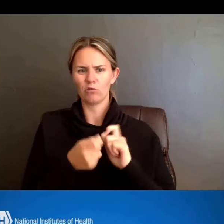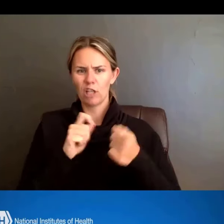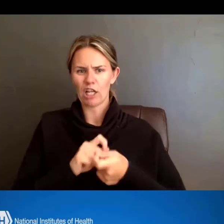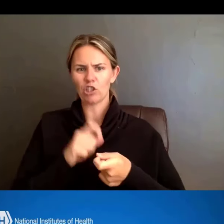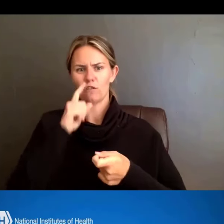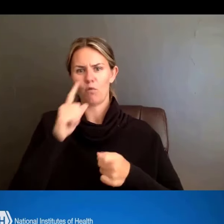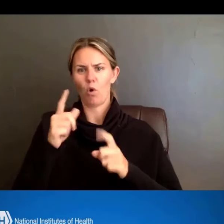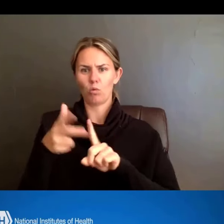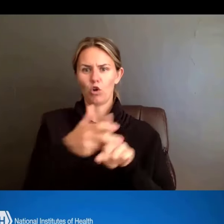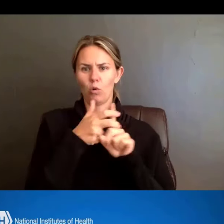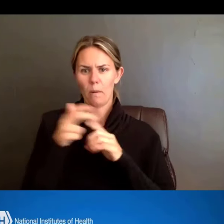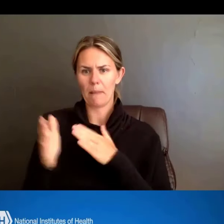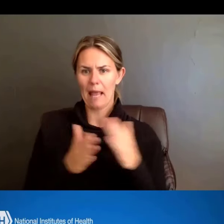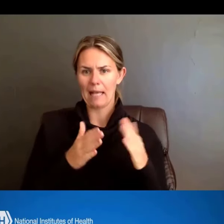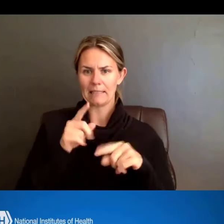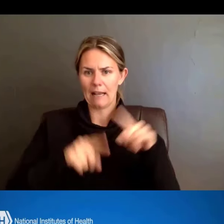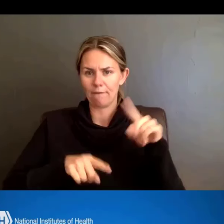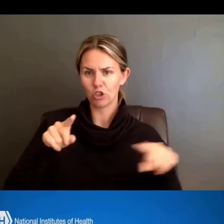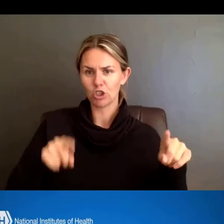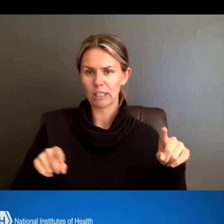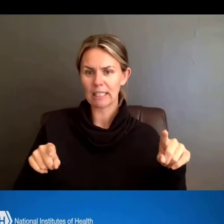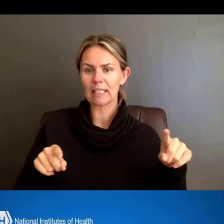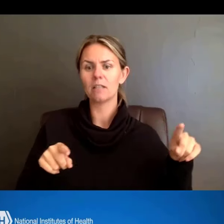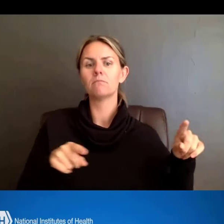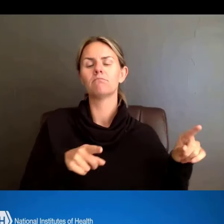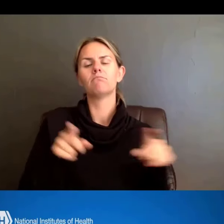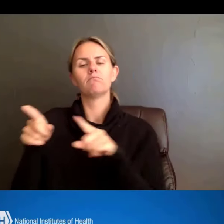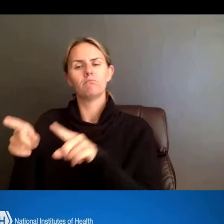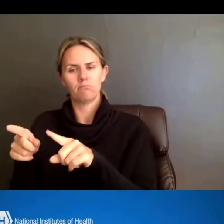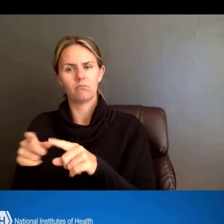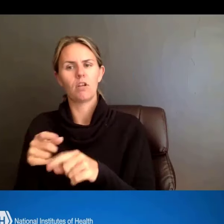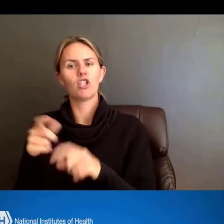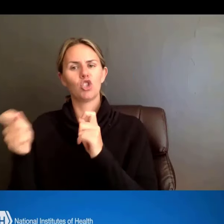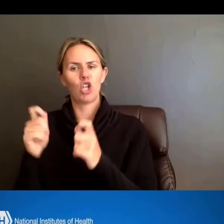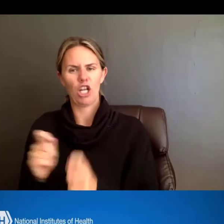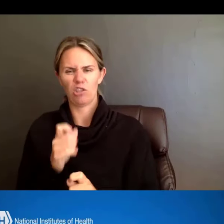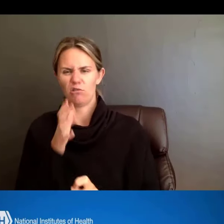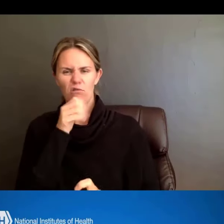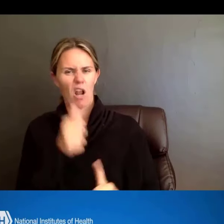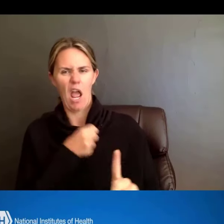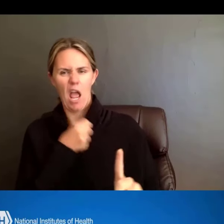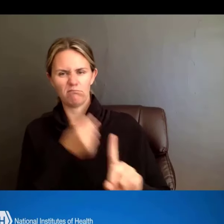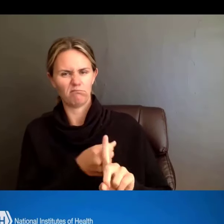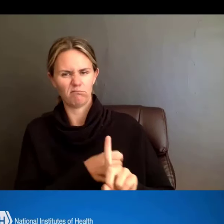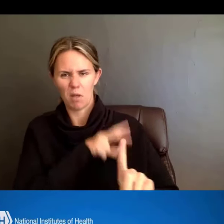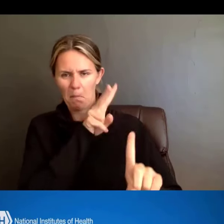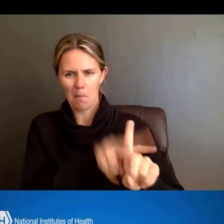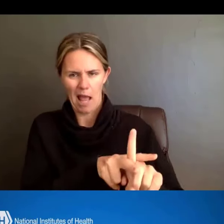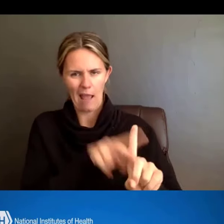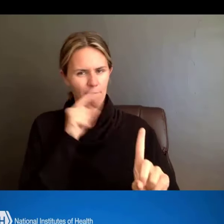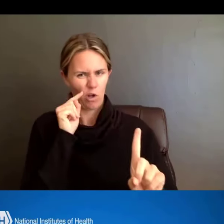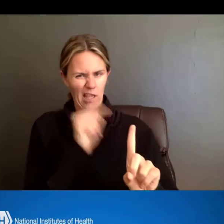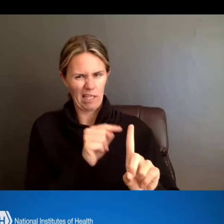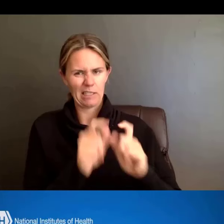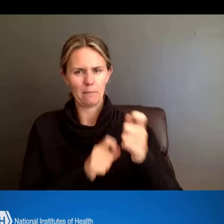to Enhance Diversity that have been mentioned in this webinar will not be applicable for that particular mechanism.